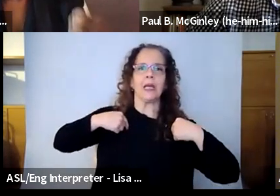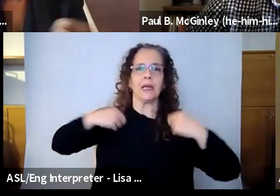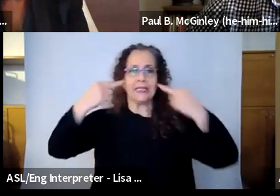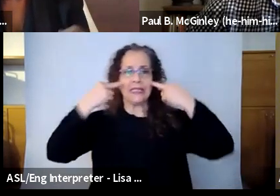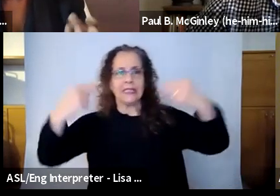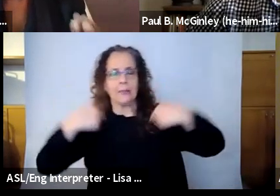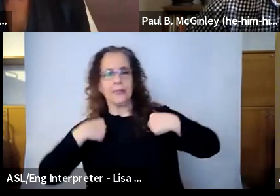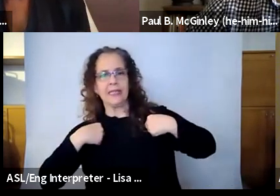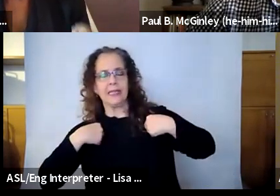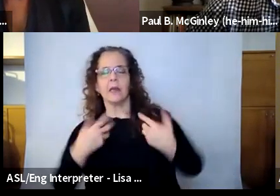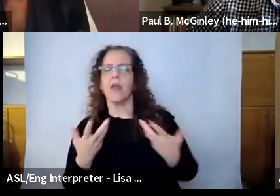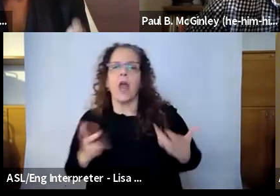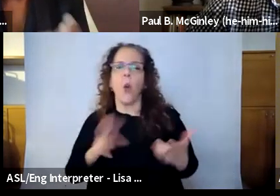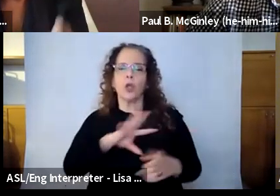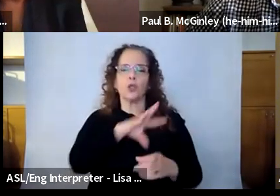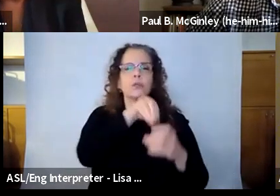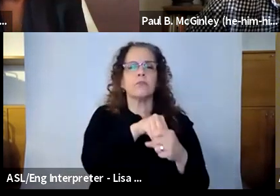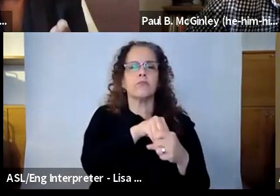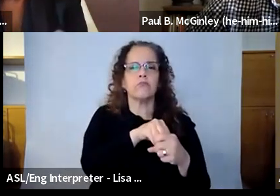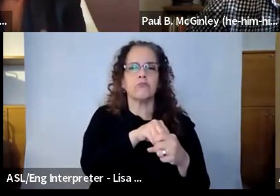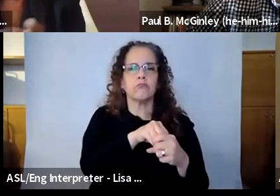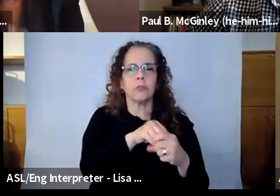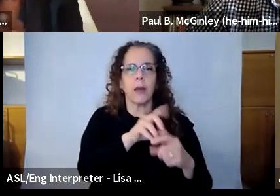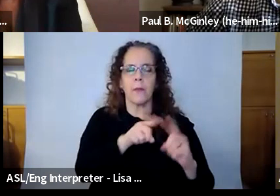just a part of but also a part of dictating what is going to